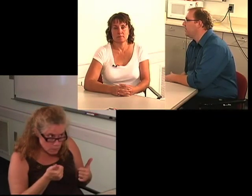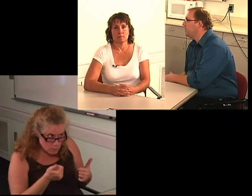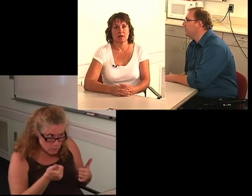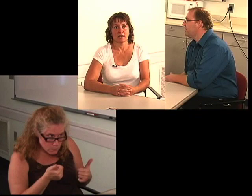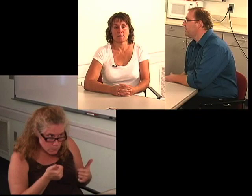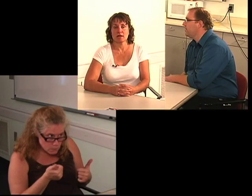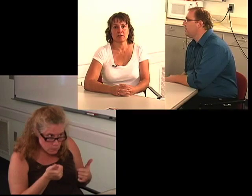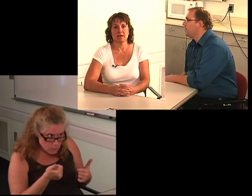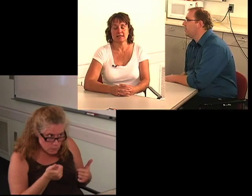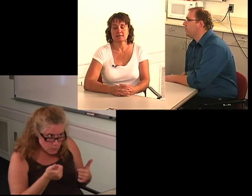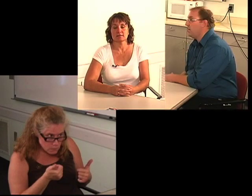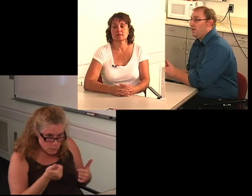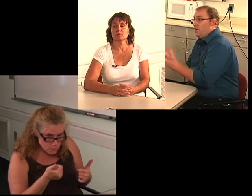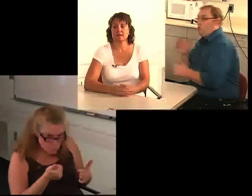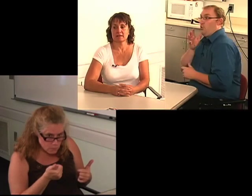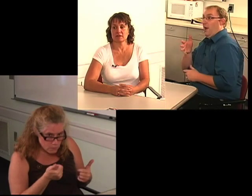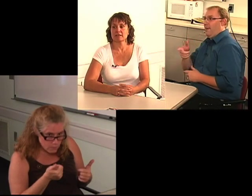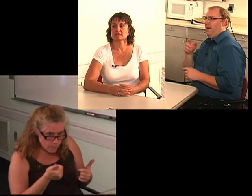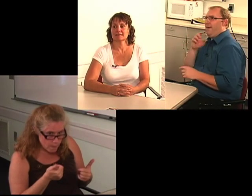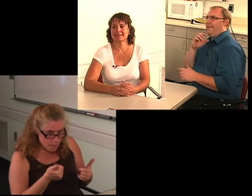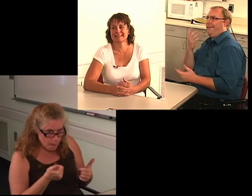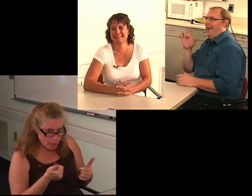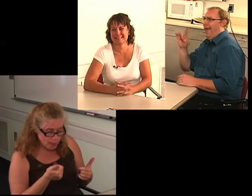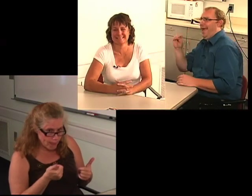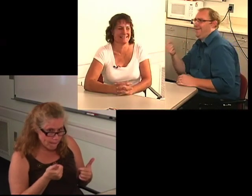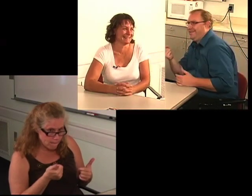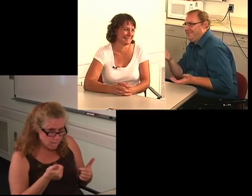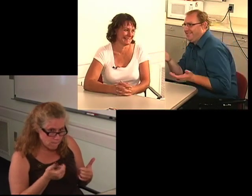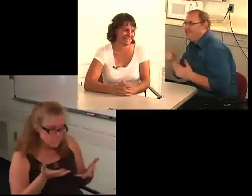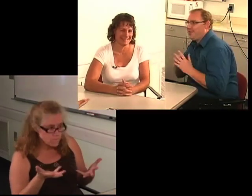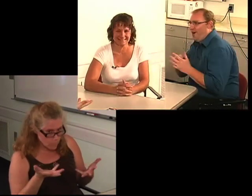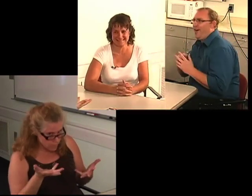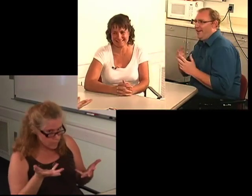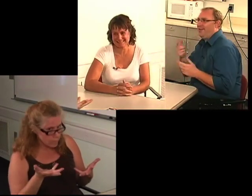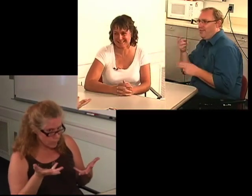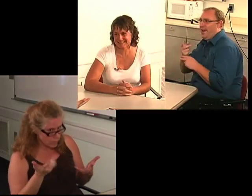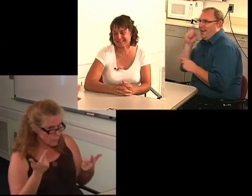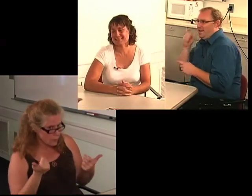C: My grandma in her 80s started wearing hearing aids.